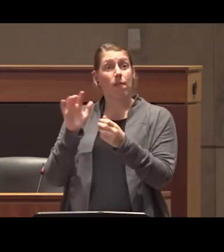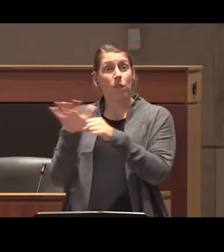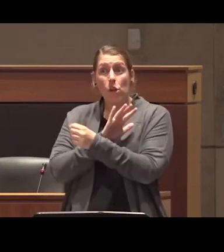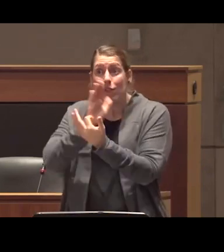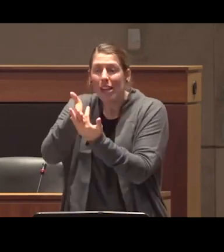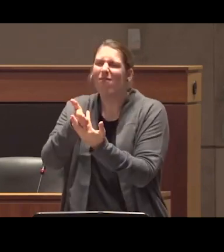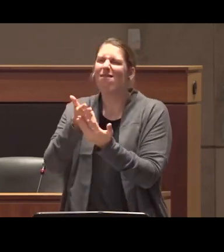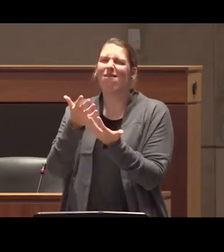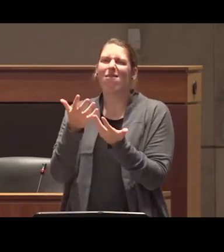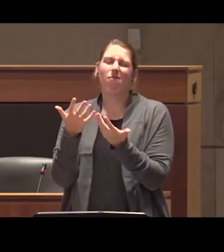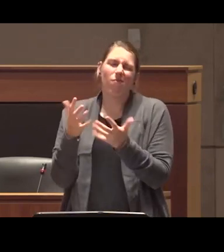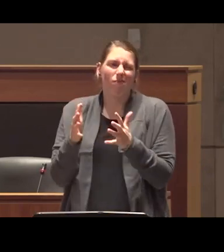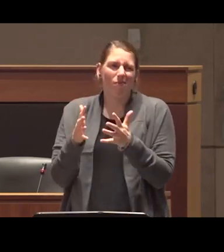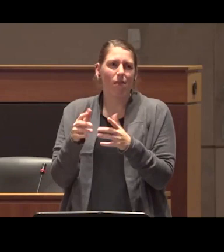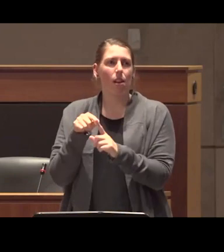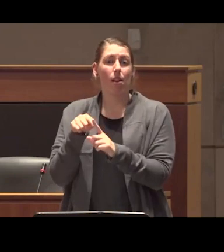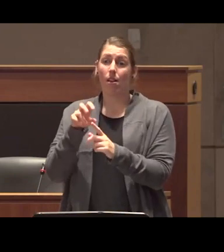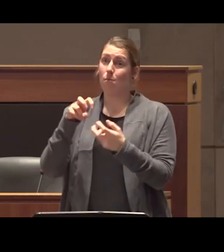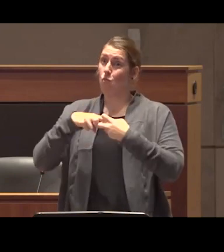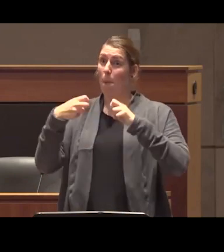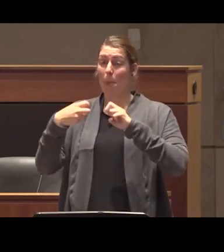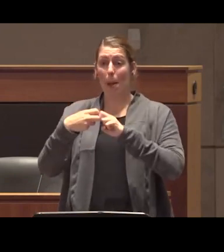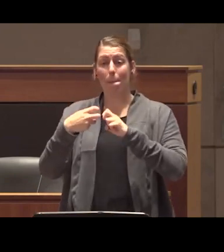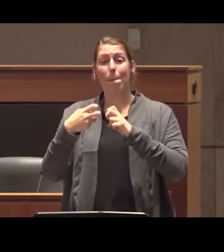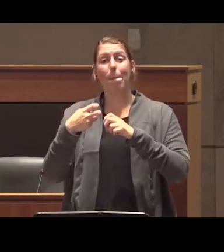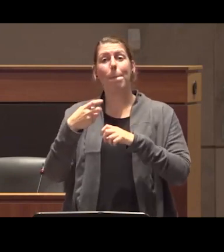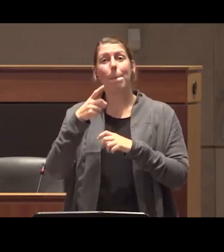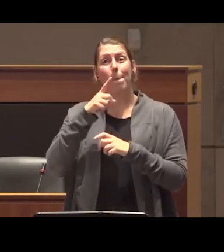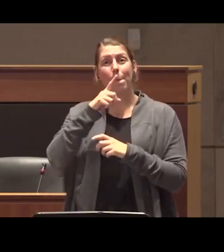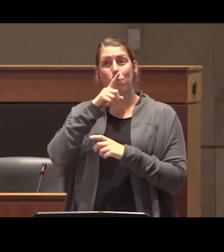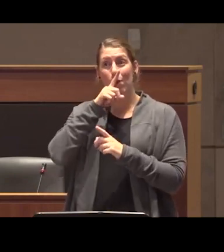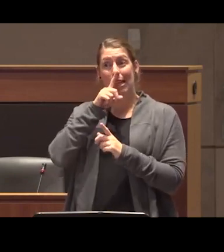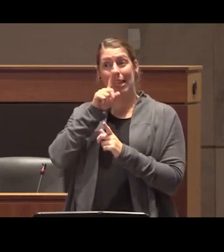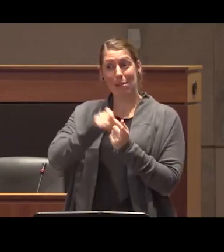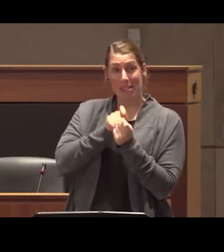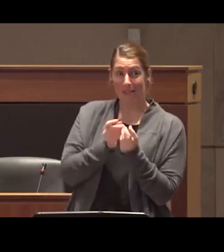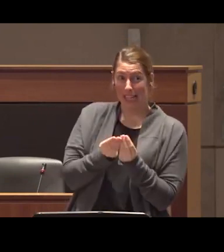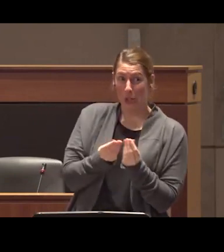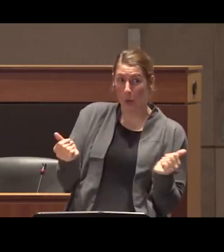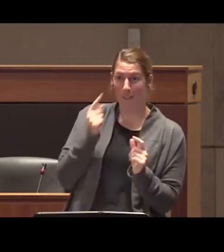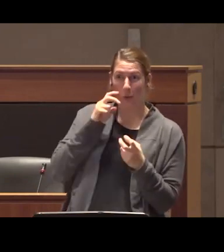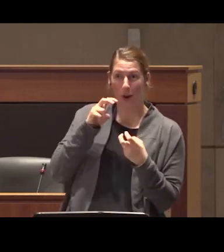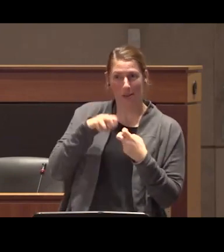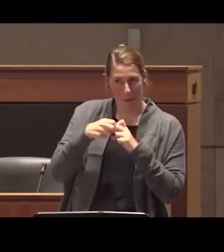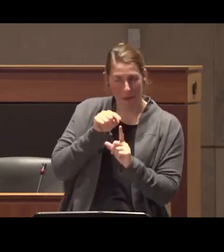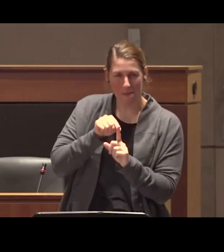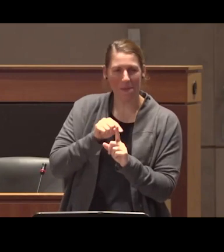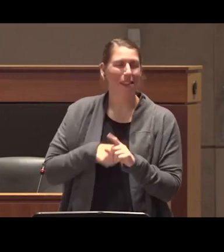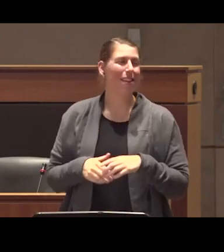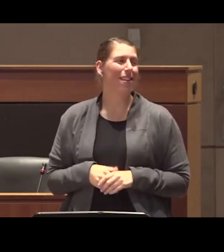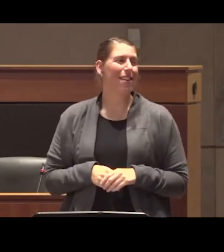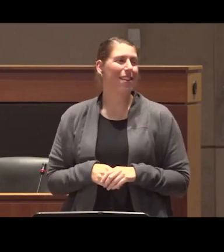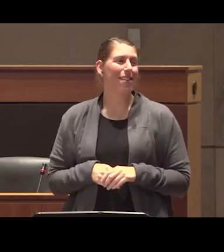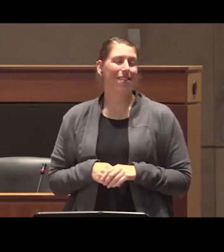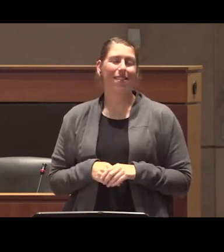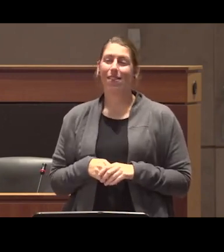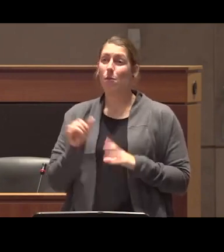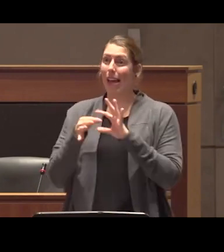that has again one one very specific solution and so that kind of ties in I think to harm reduction